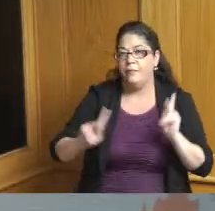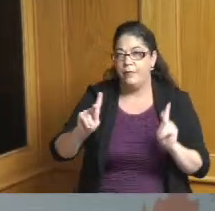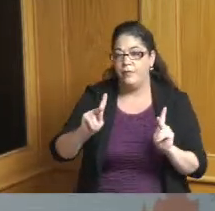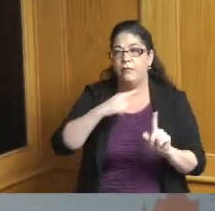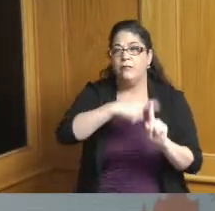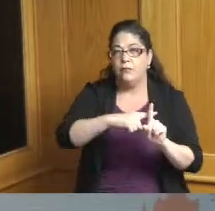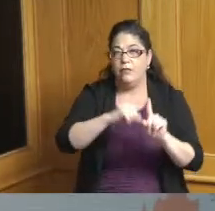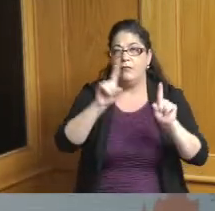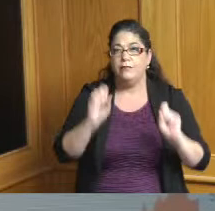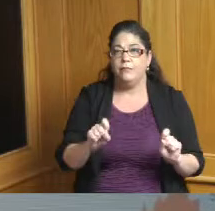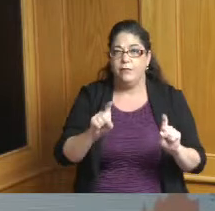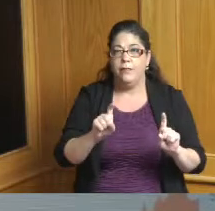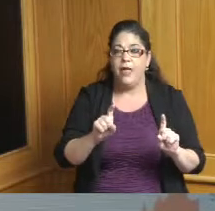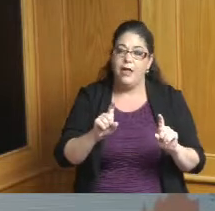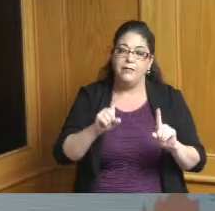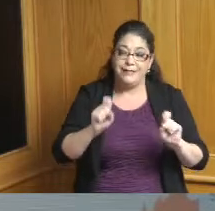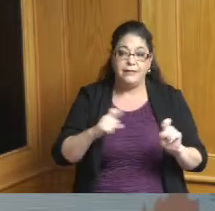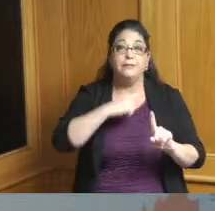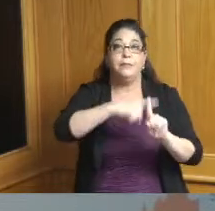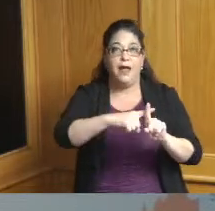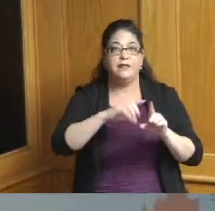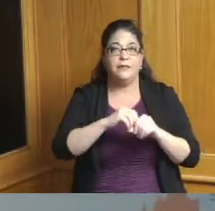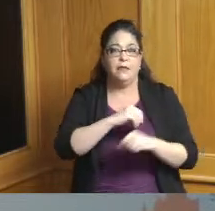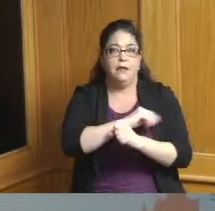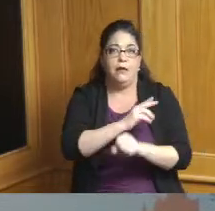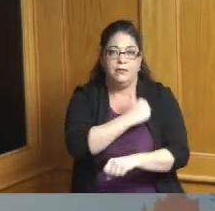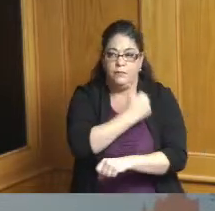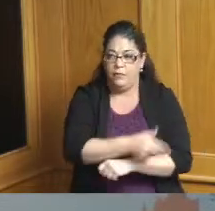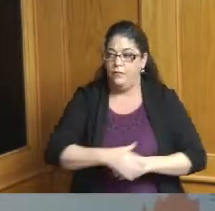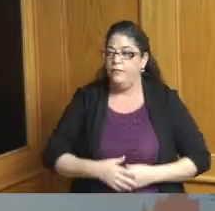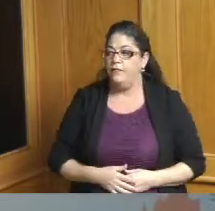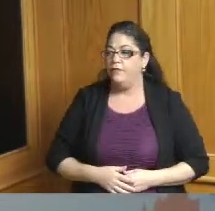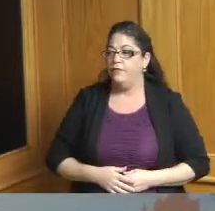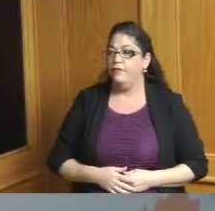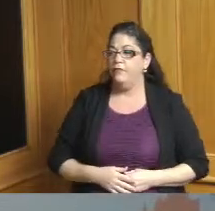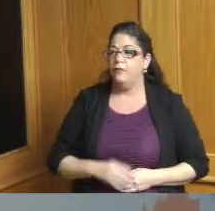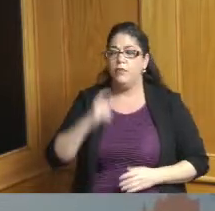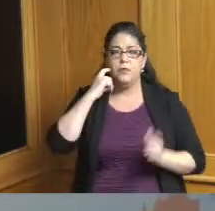that over the last 30 days things have kind of started to plateau a little bit they're heading